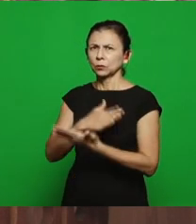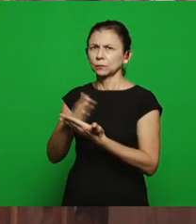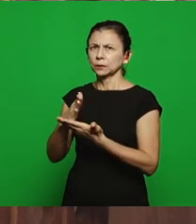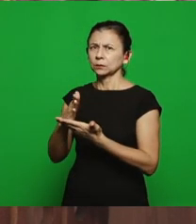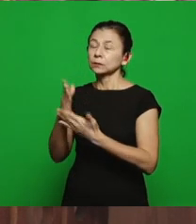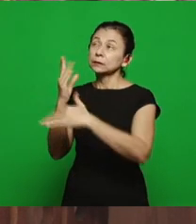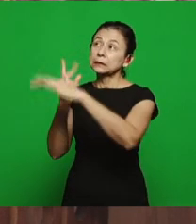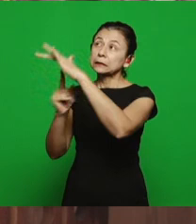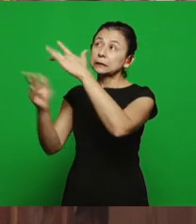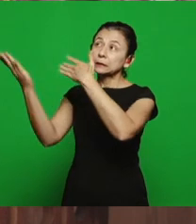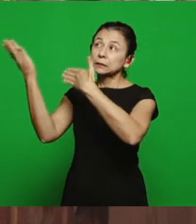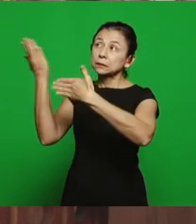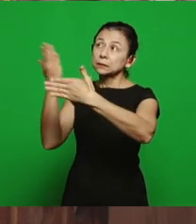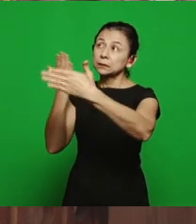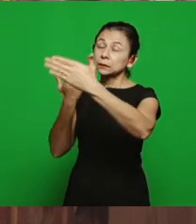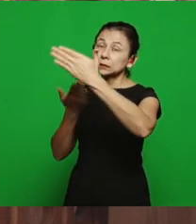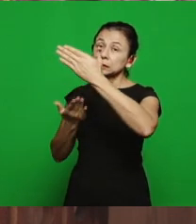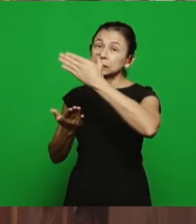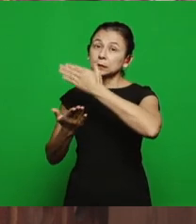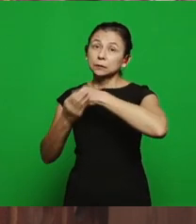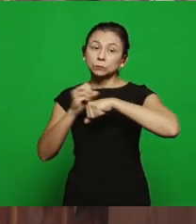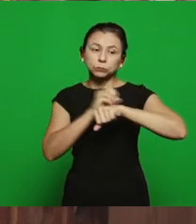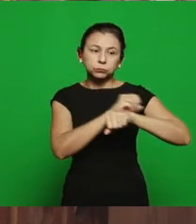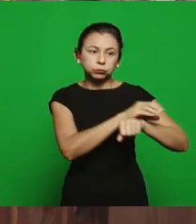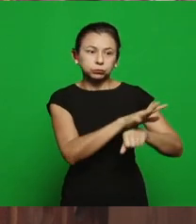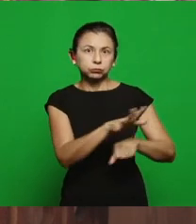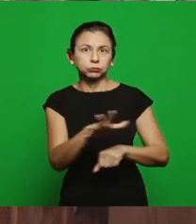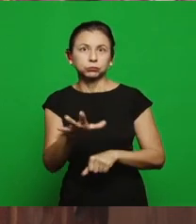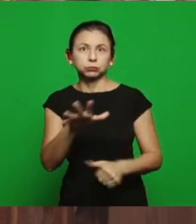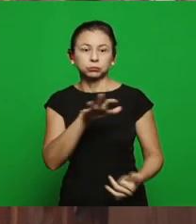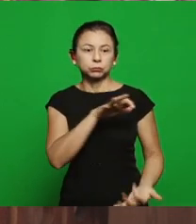and bring this project to the world